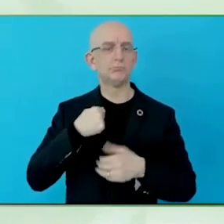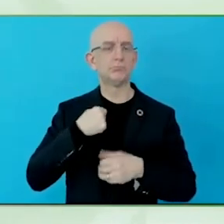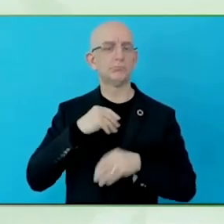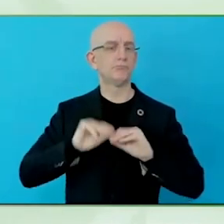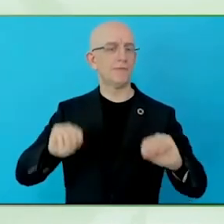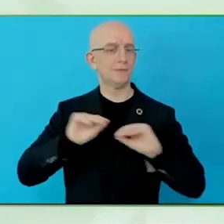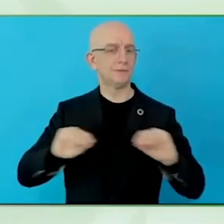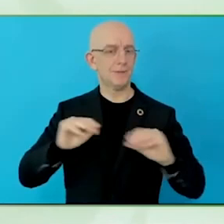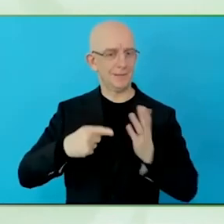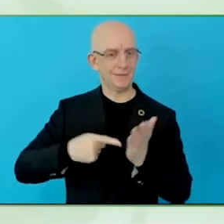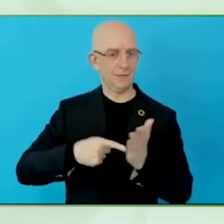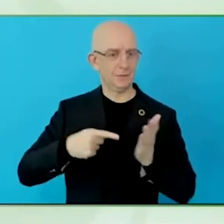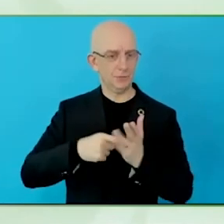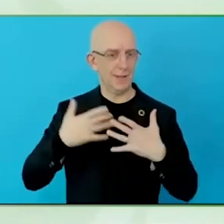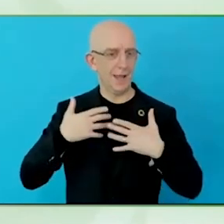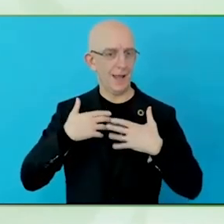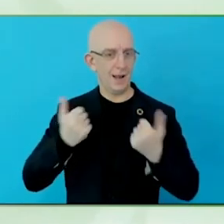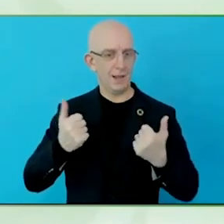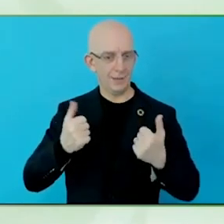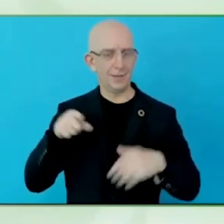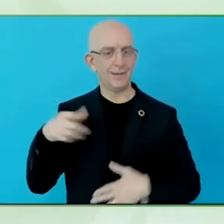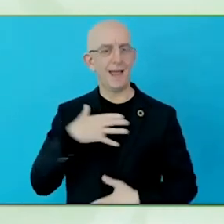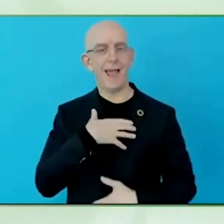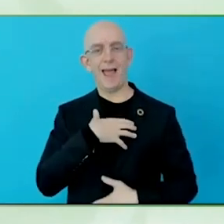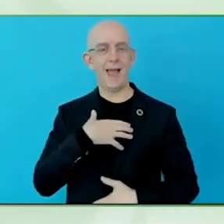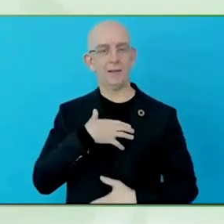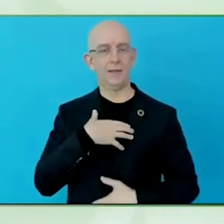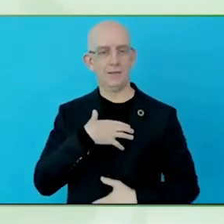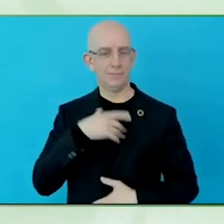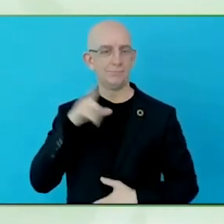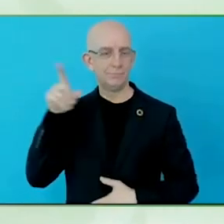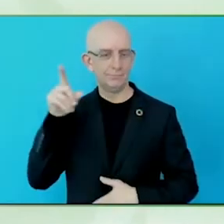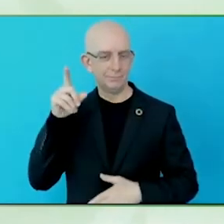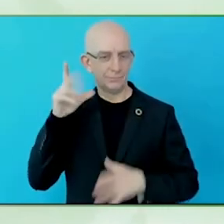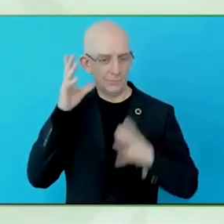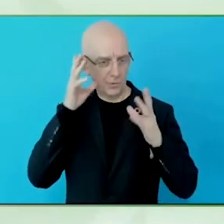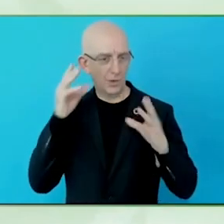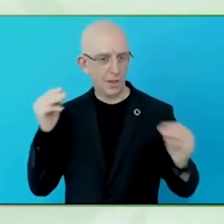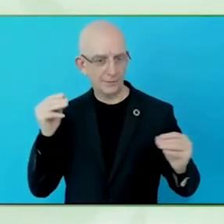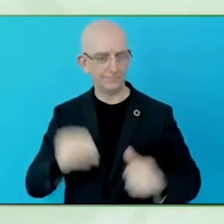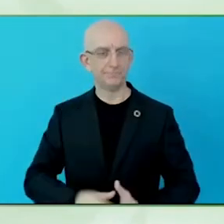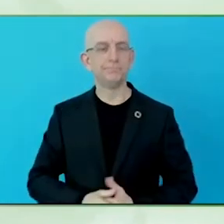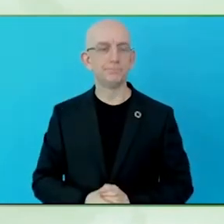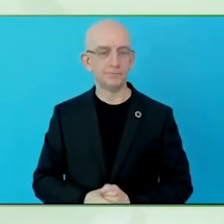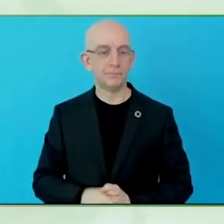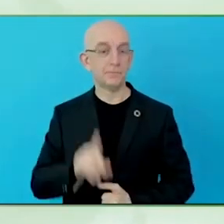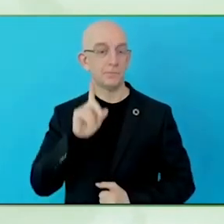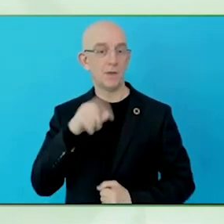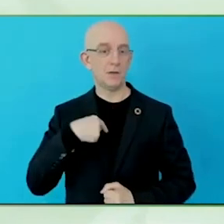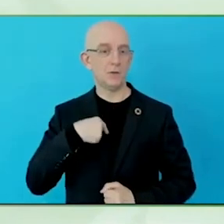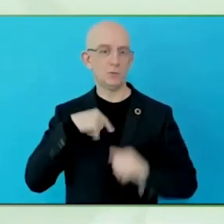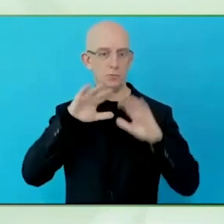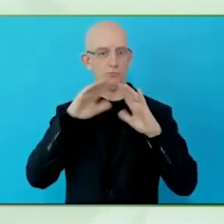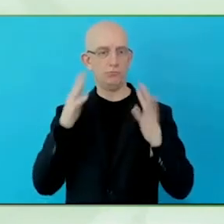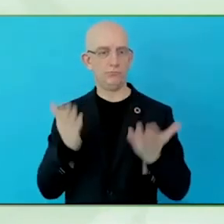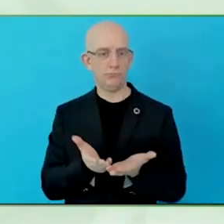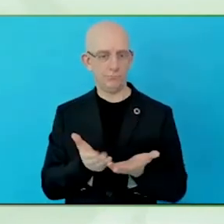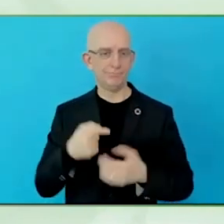technology organisations, and it is the global umbrella of bodies and experts in this field.